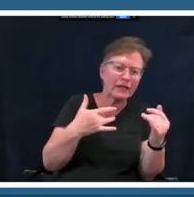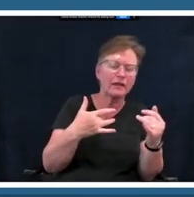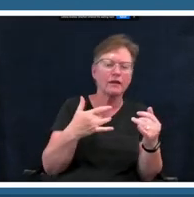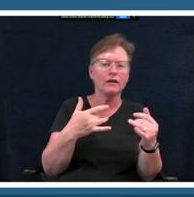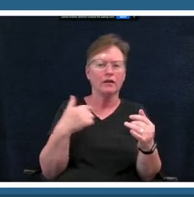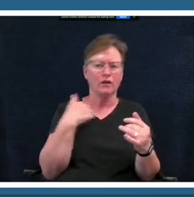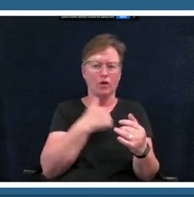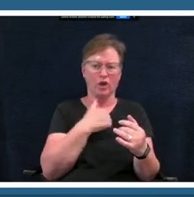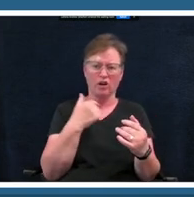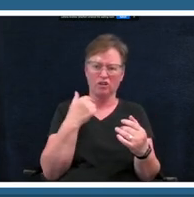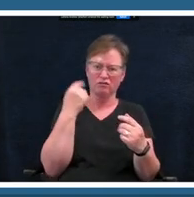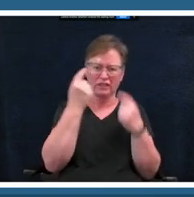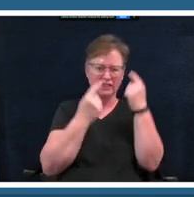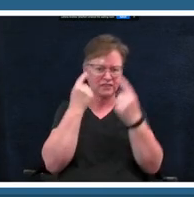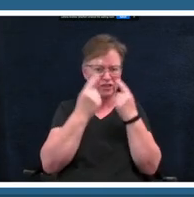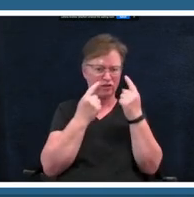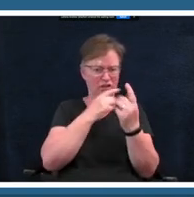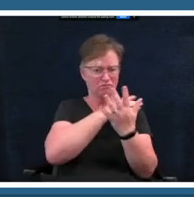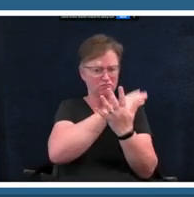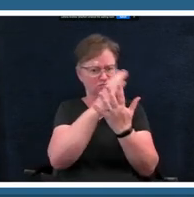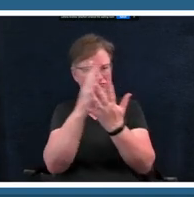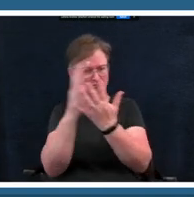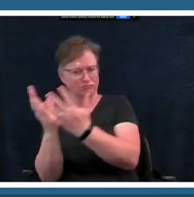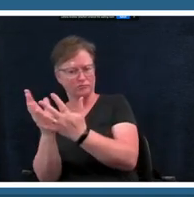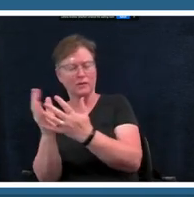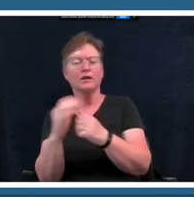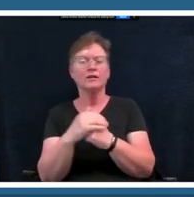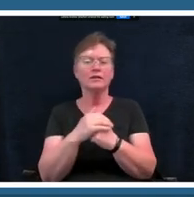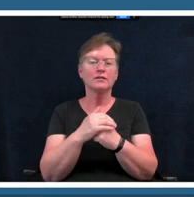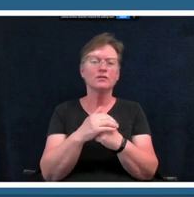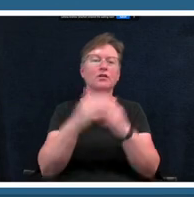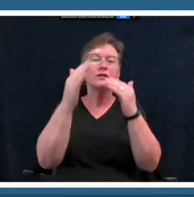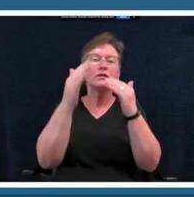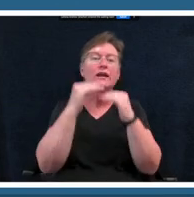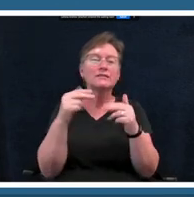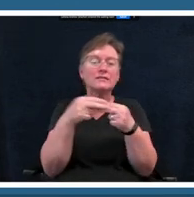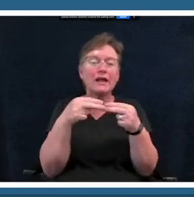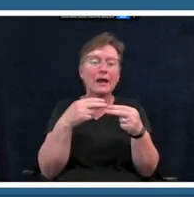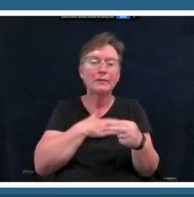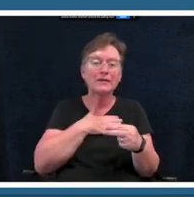way throughout it so let's move to the next slide please